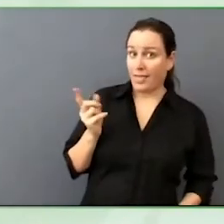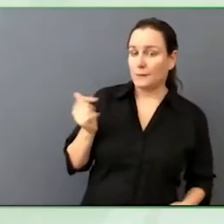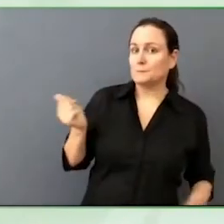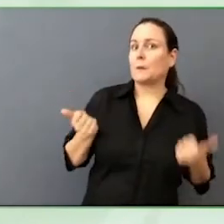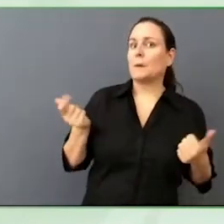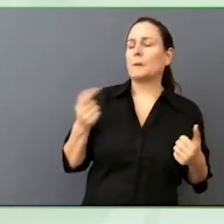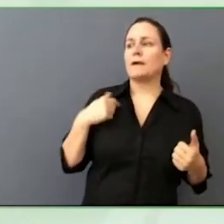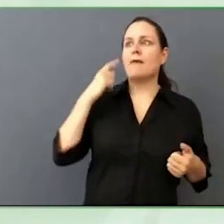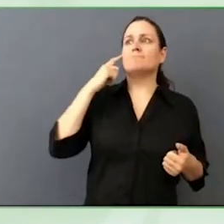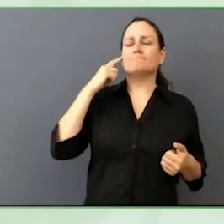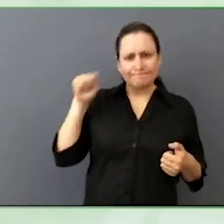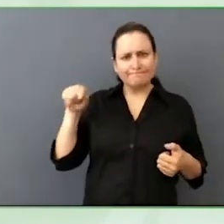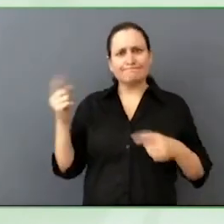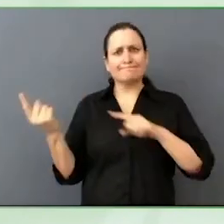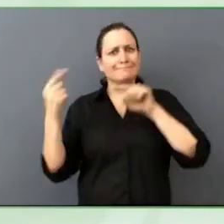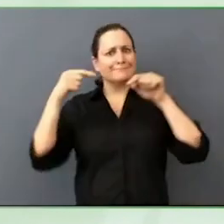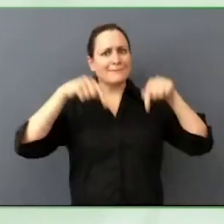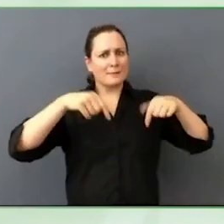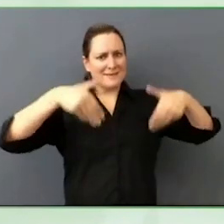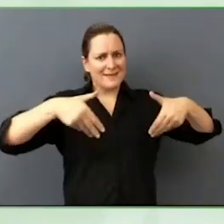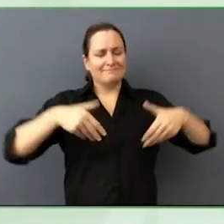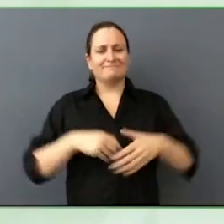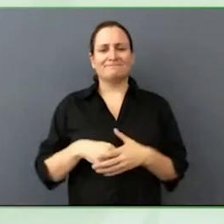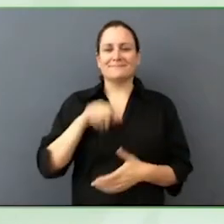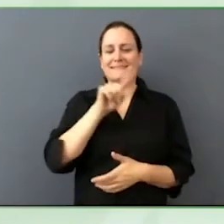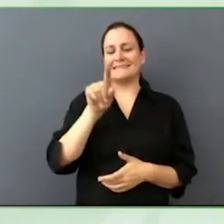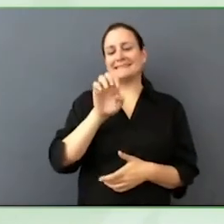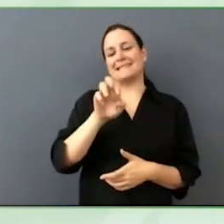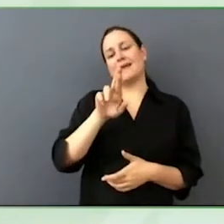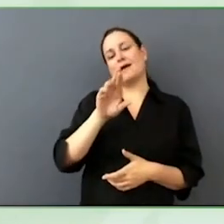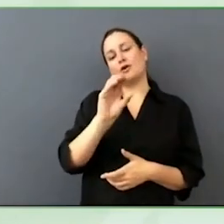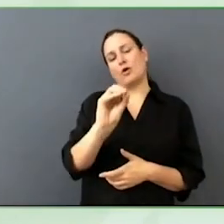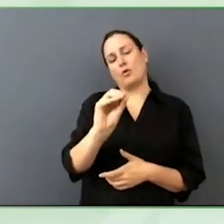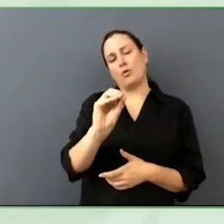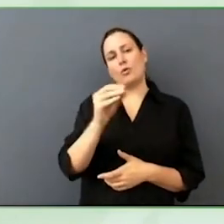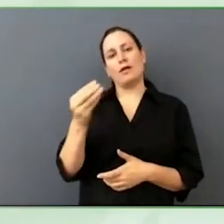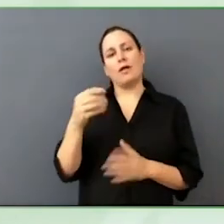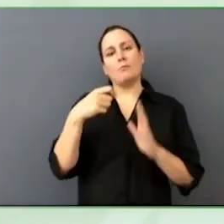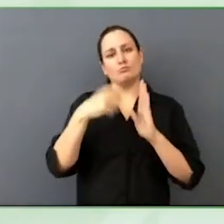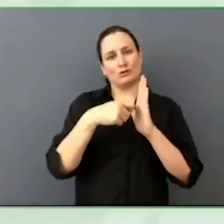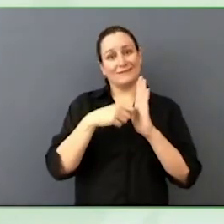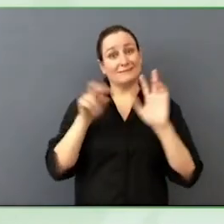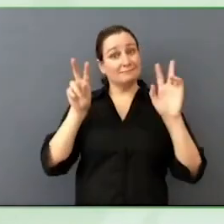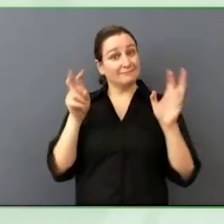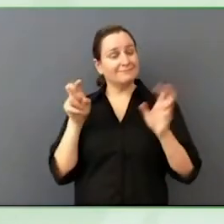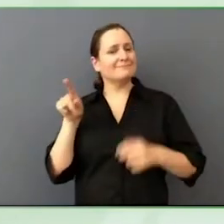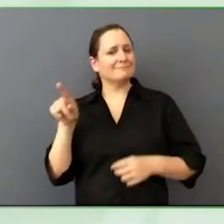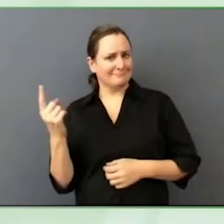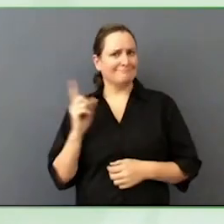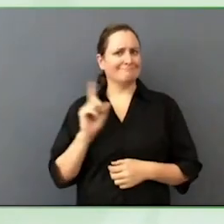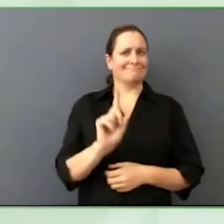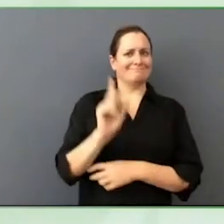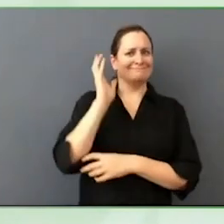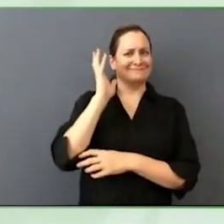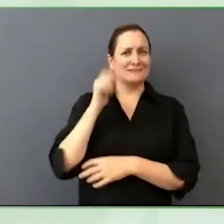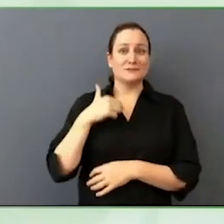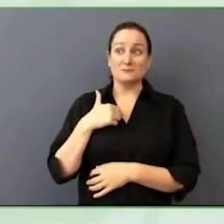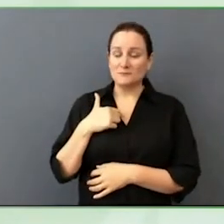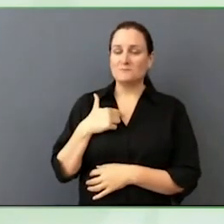As a speaker, she accepted and she is here with her beautiful mother. Mary Fernandez, welcome to Zero Project.